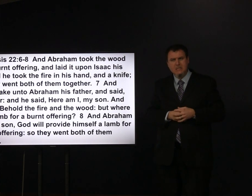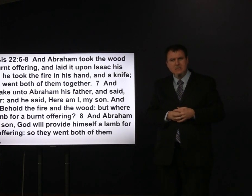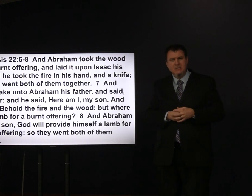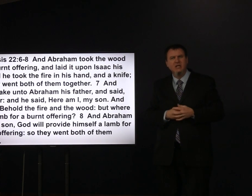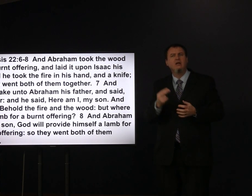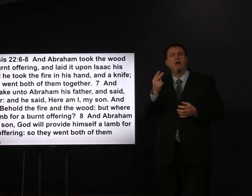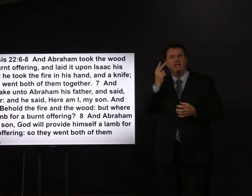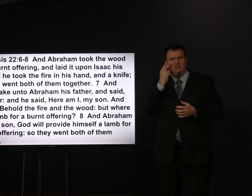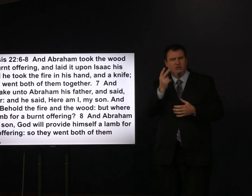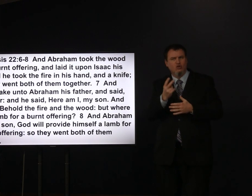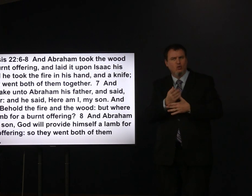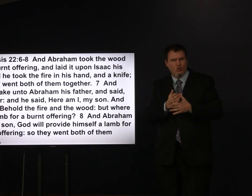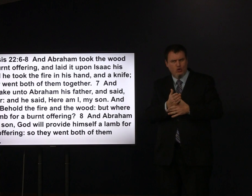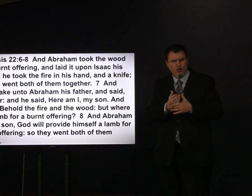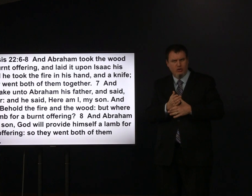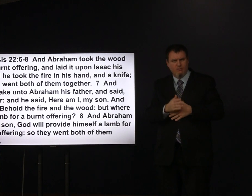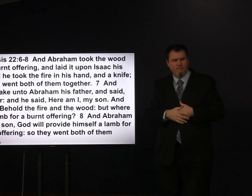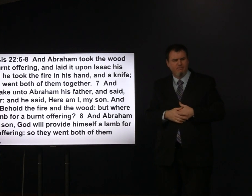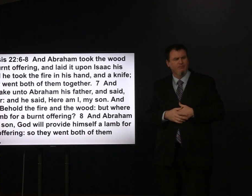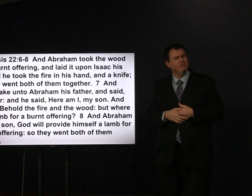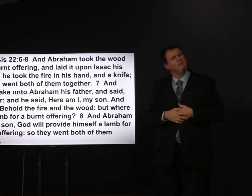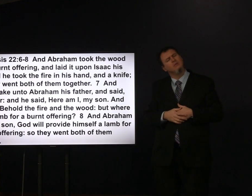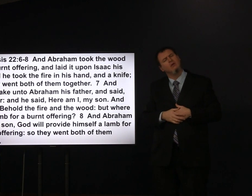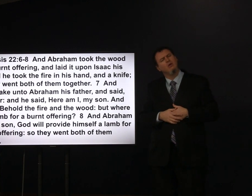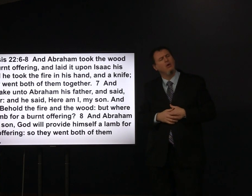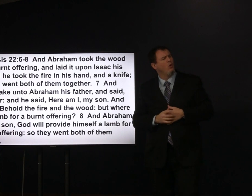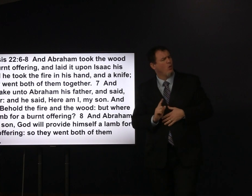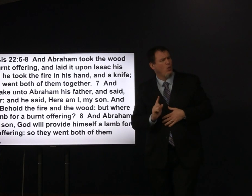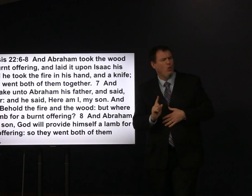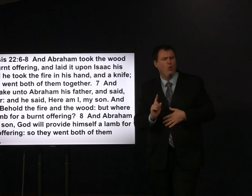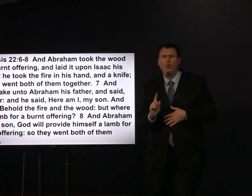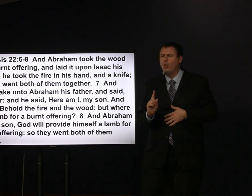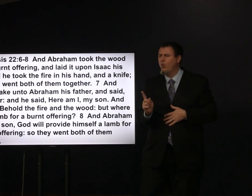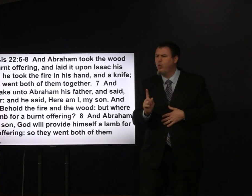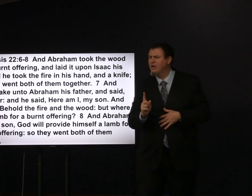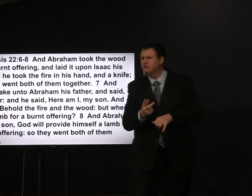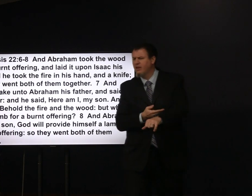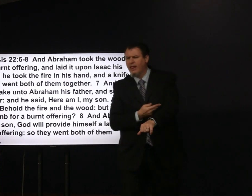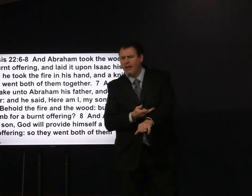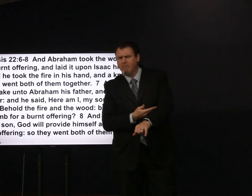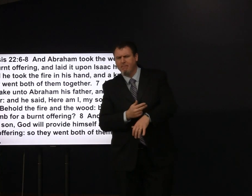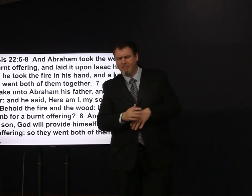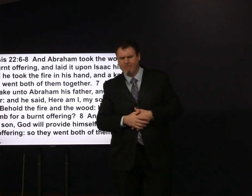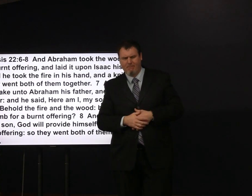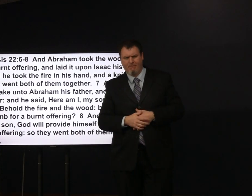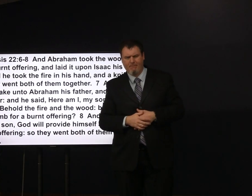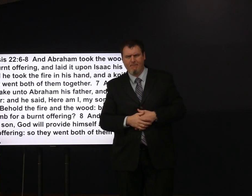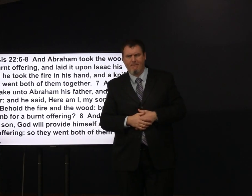an observant boy he said I see the fire I see the wood where's the lamb